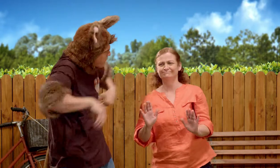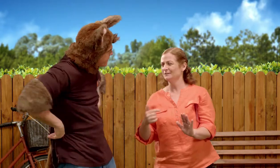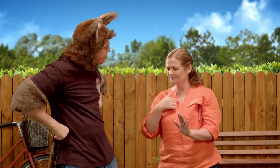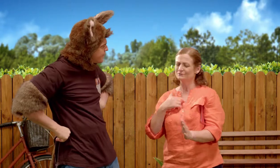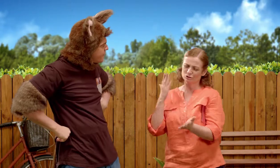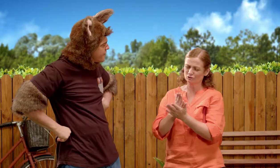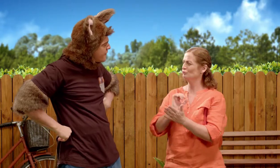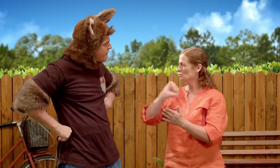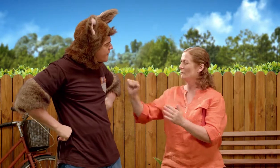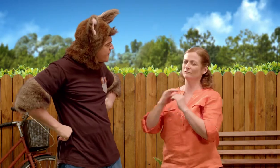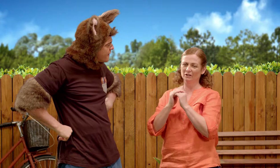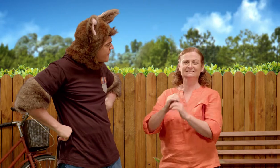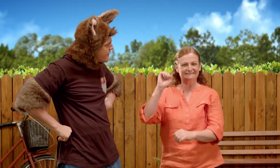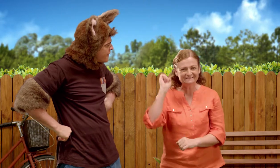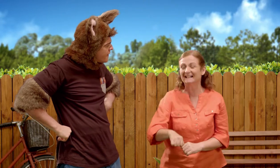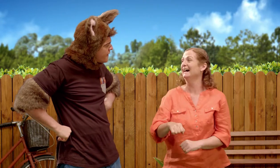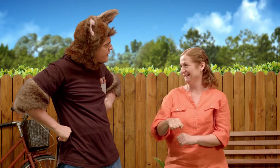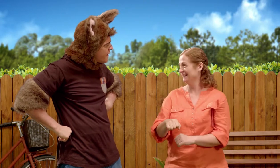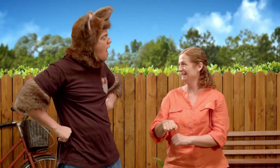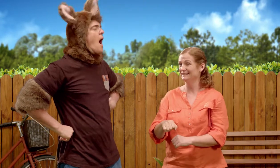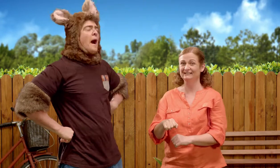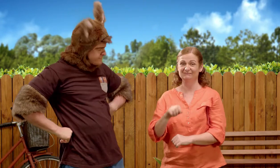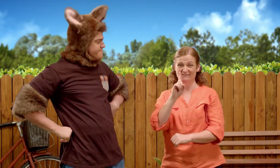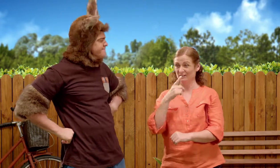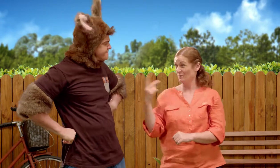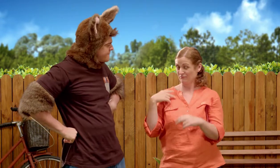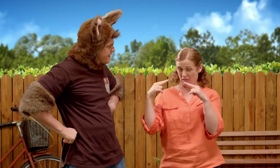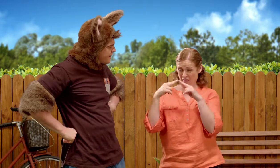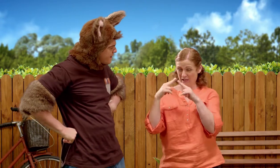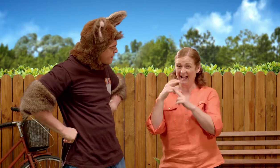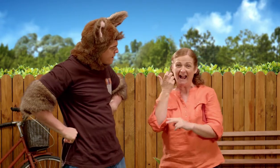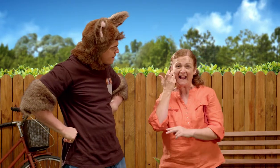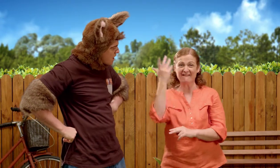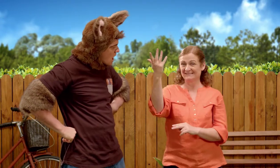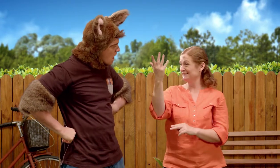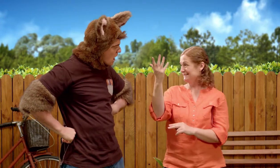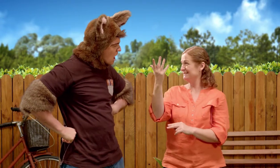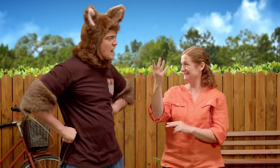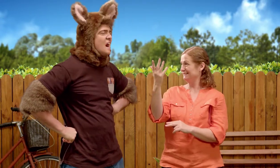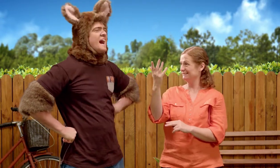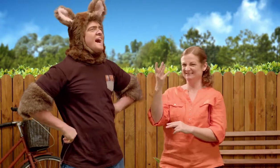Yes, Possum. I am your friend. But I see you every day.